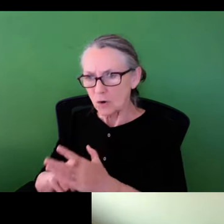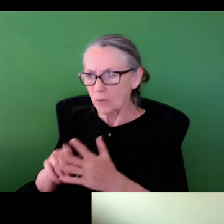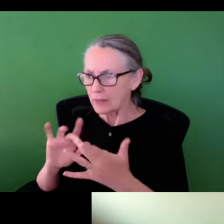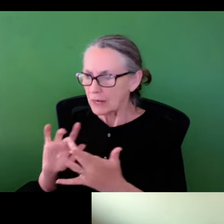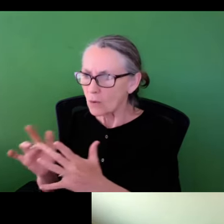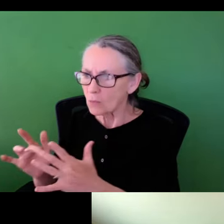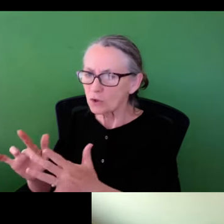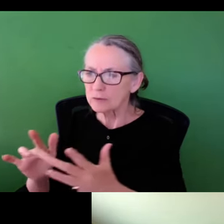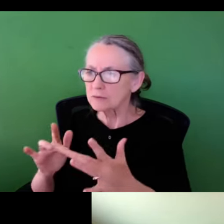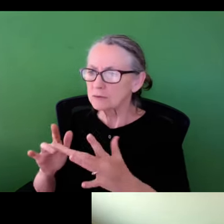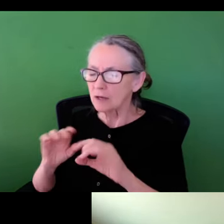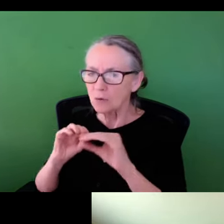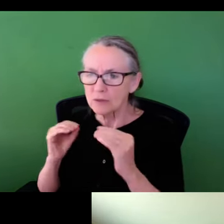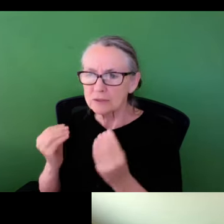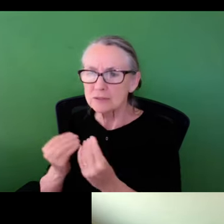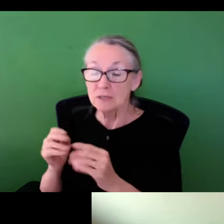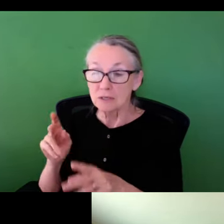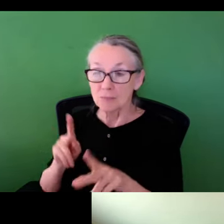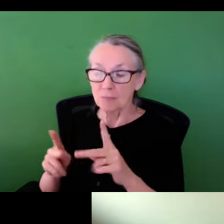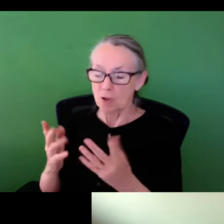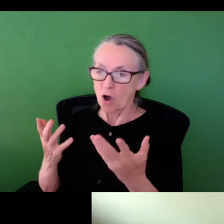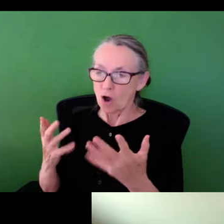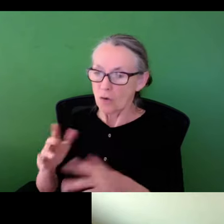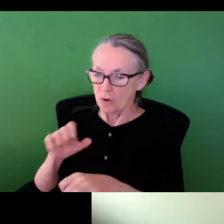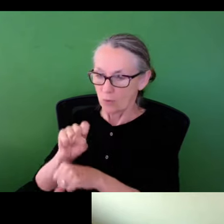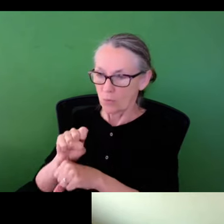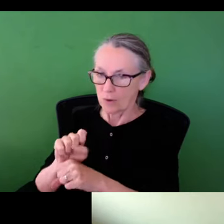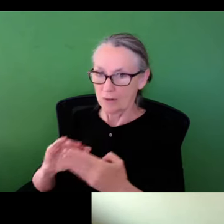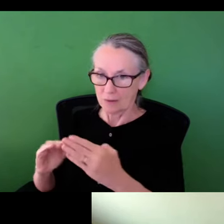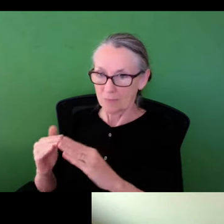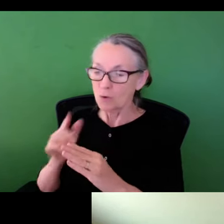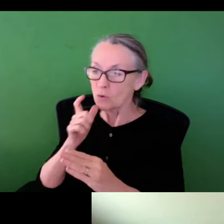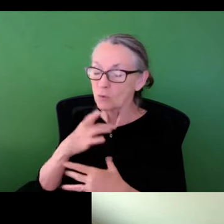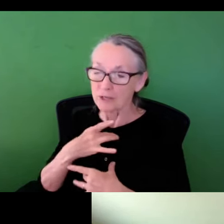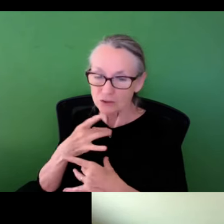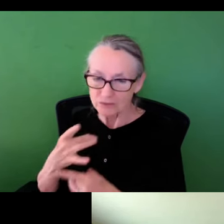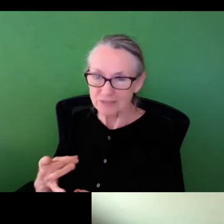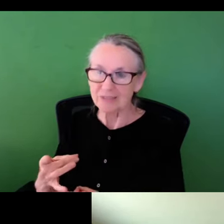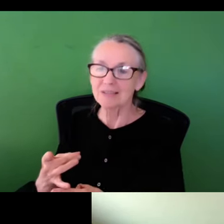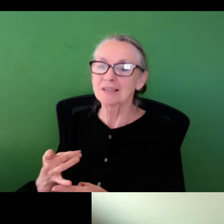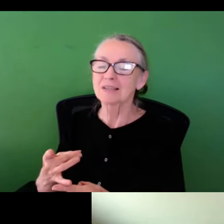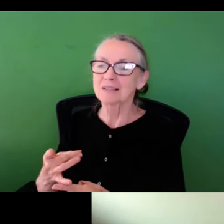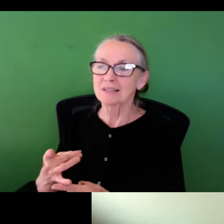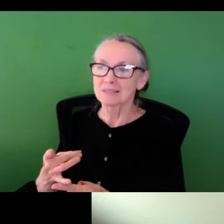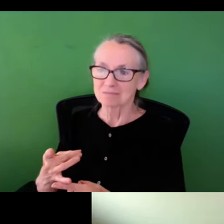has looked really sort of starting with networks and organizations and people that are already working in the communities